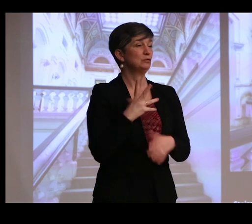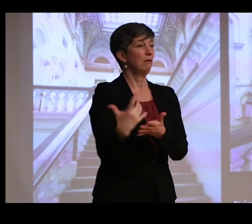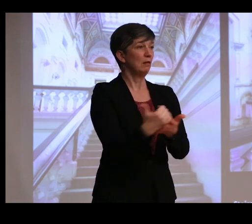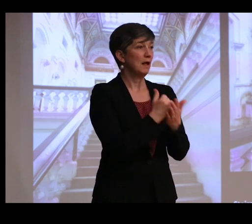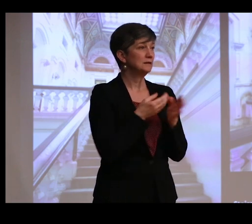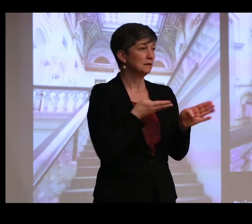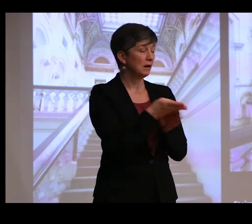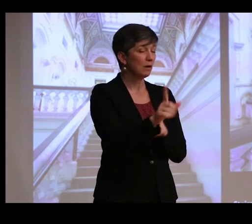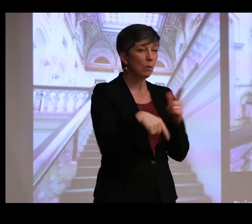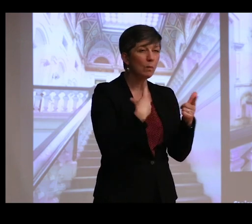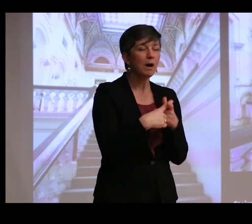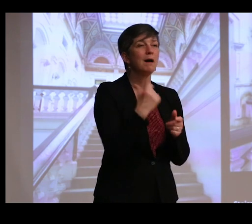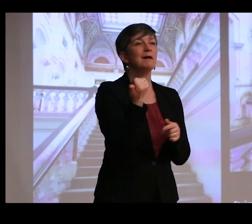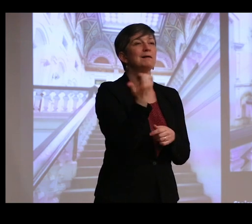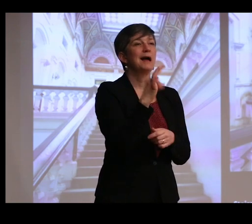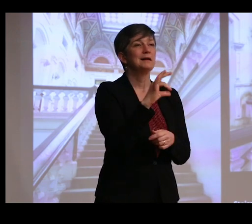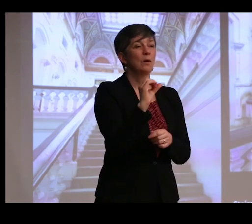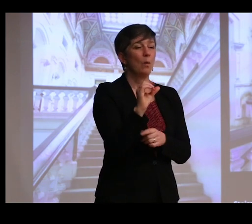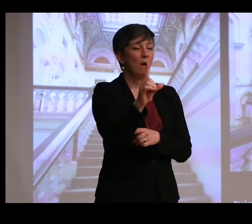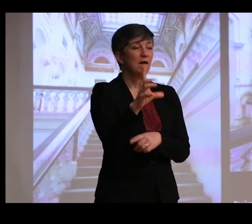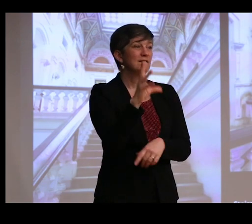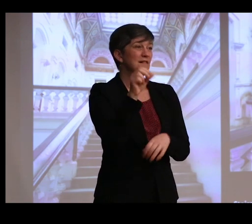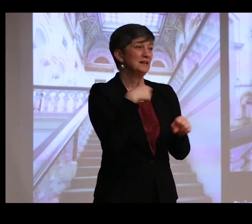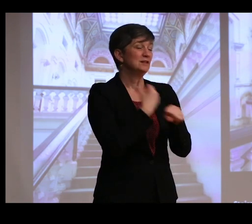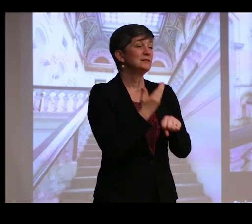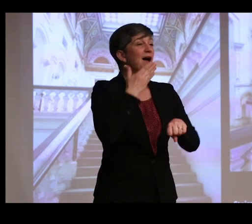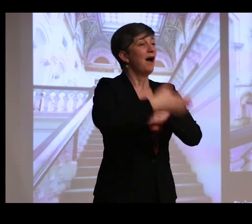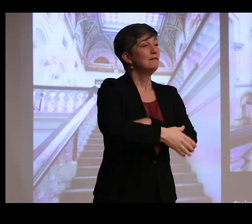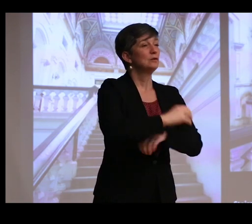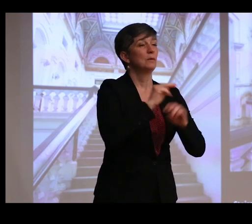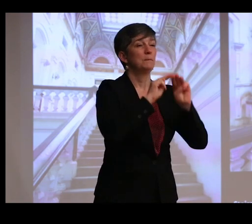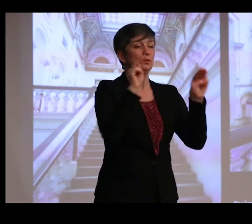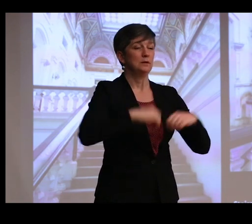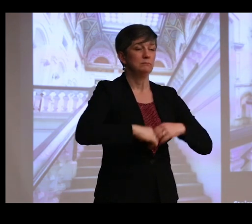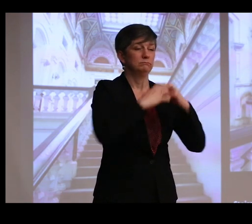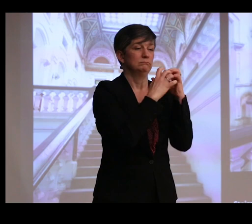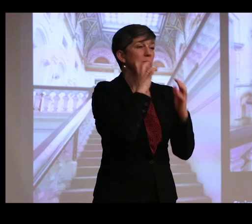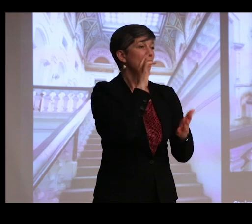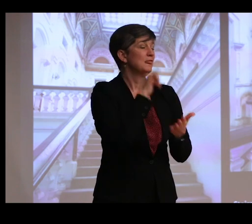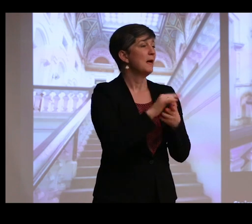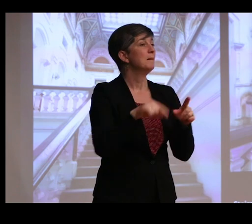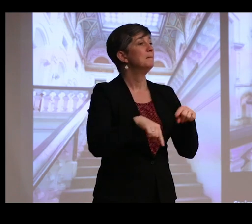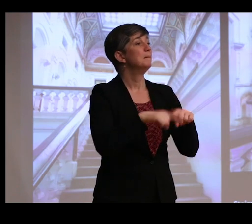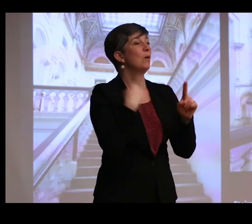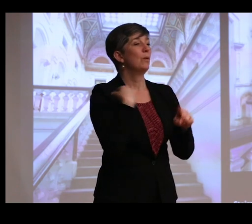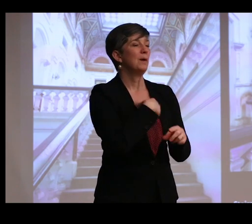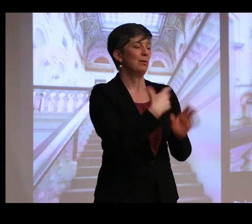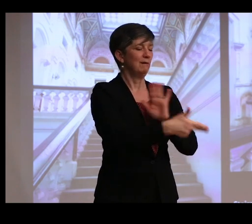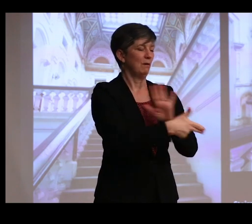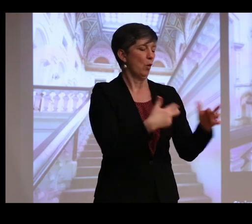in 1901, 50 years after the museum's founding. But what we might call religious objects and perhaps